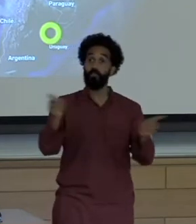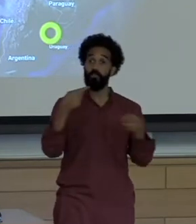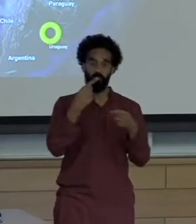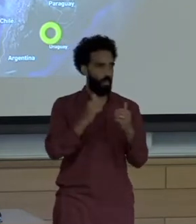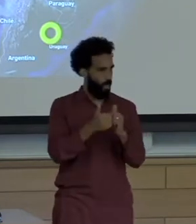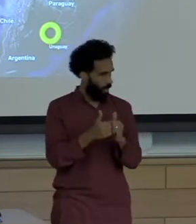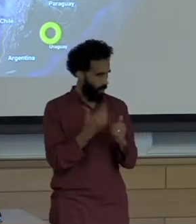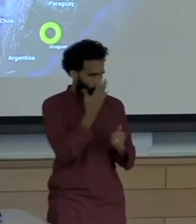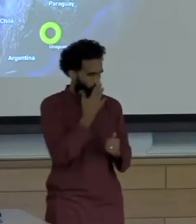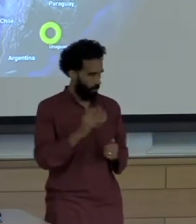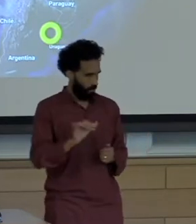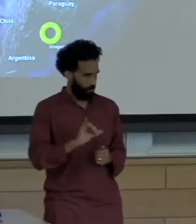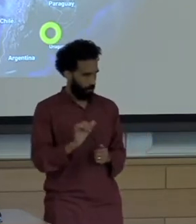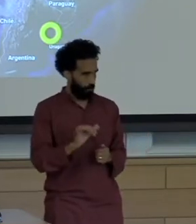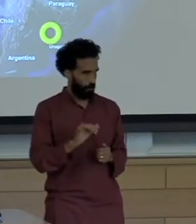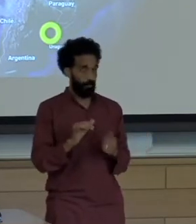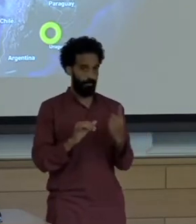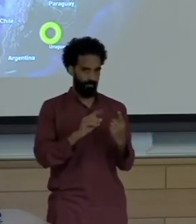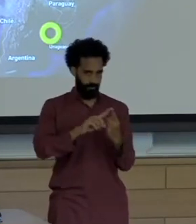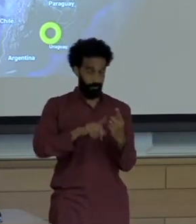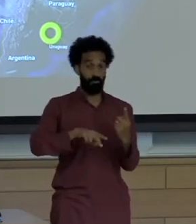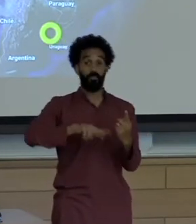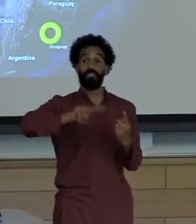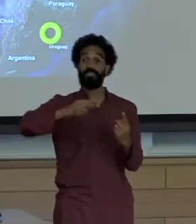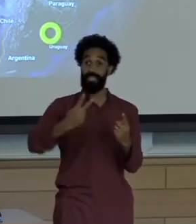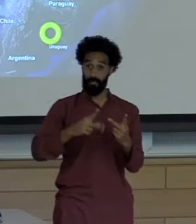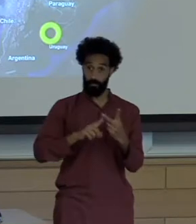Next we Set off to Ecuador. Where